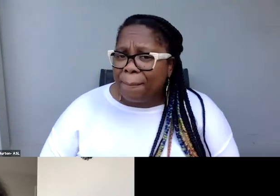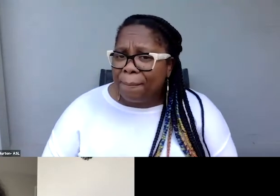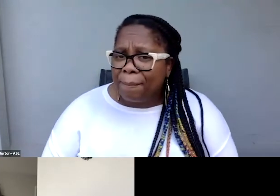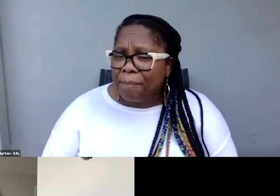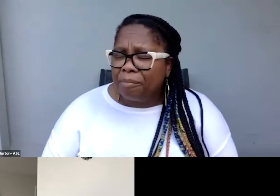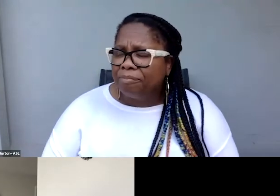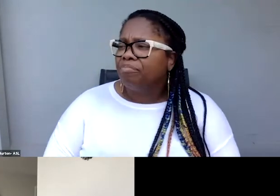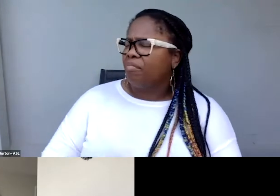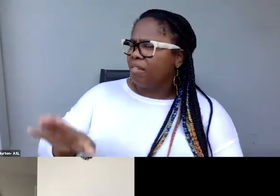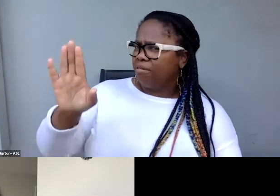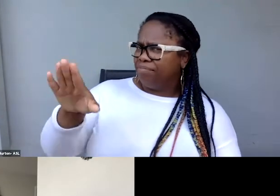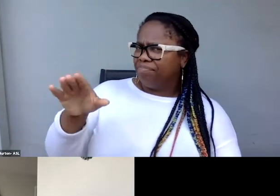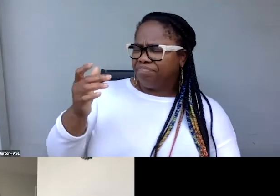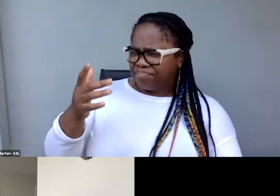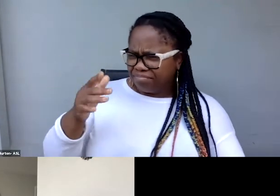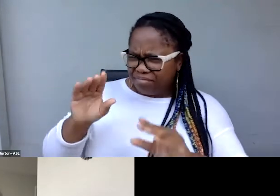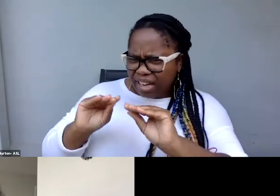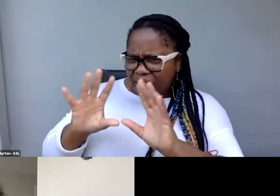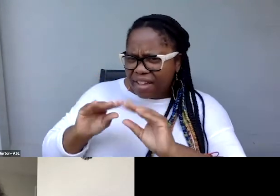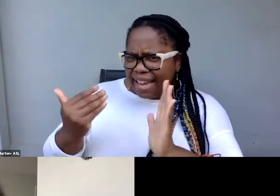Just to clarify, the sort of the quick and easy solution